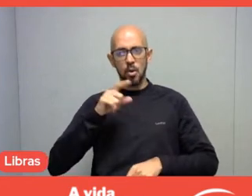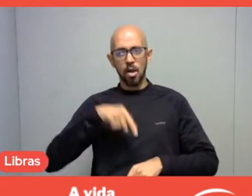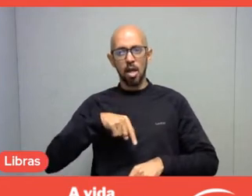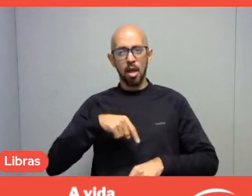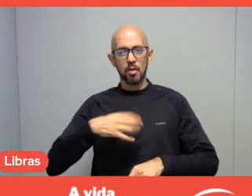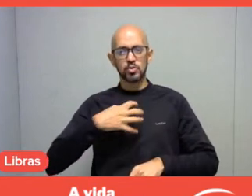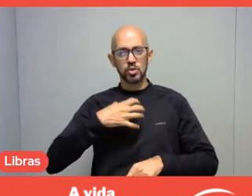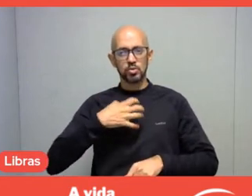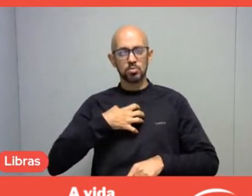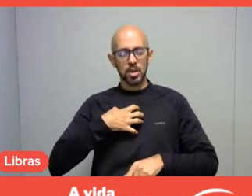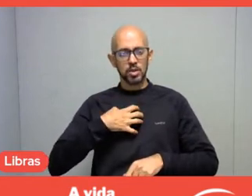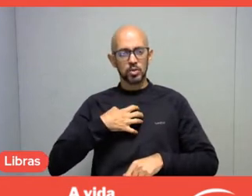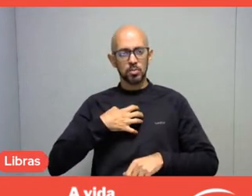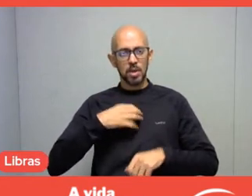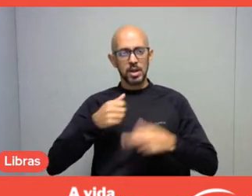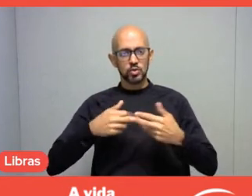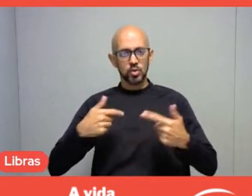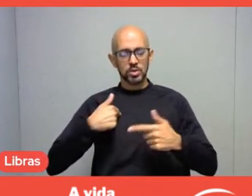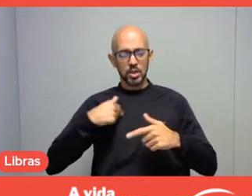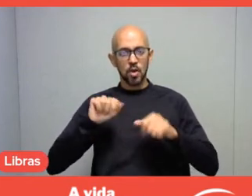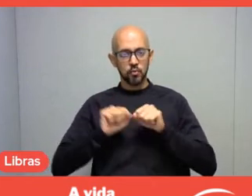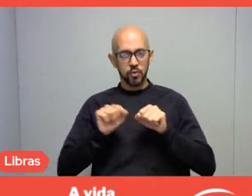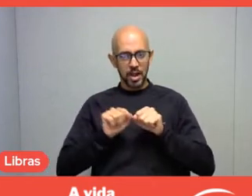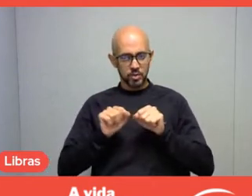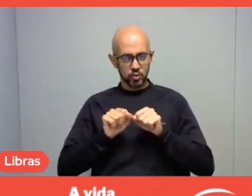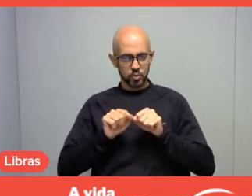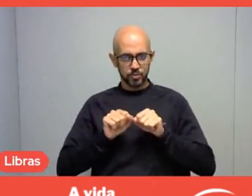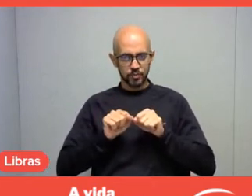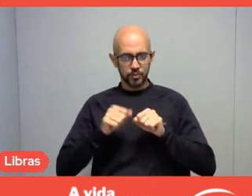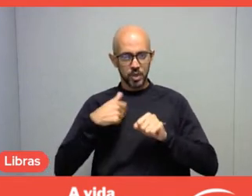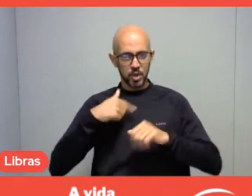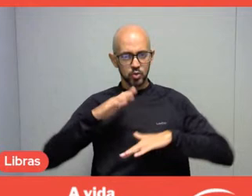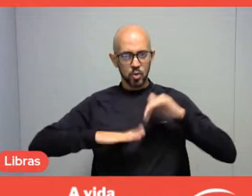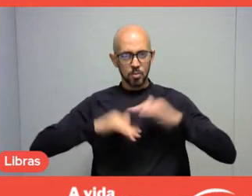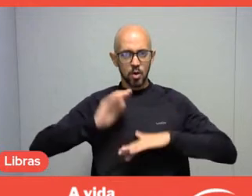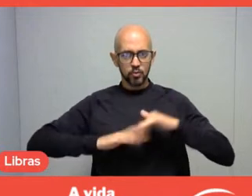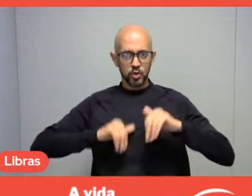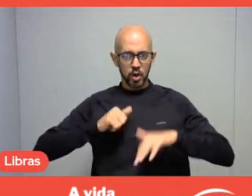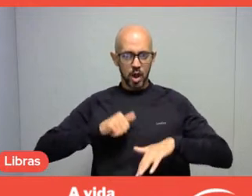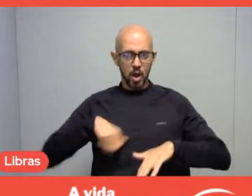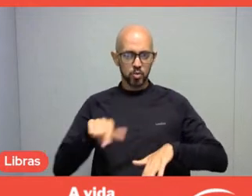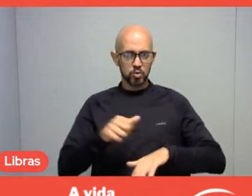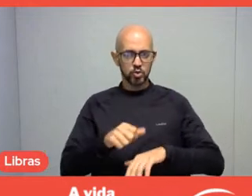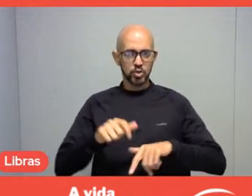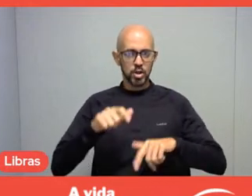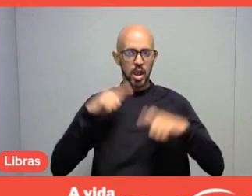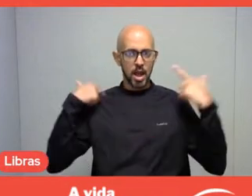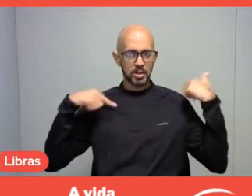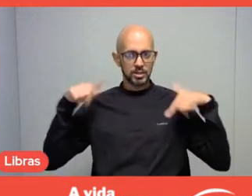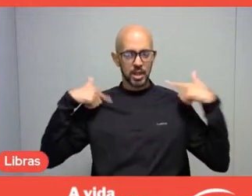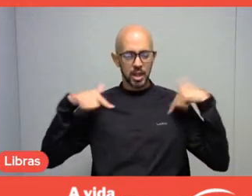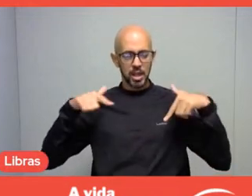and I am speaking as a leisure professional, what meaning I want to generate for people who experience the work I do,